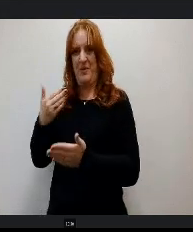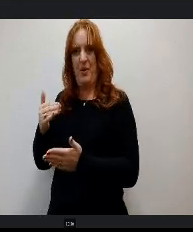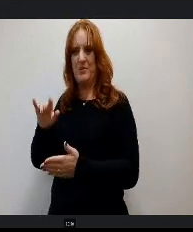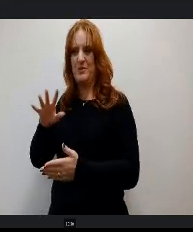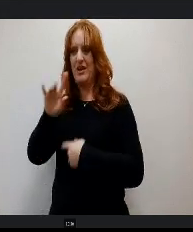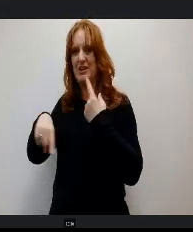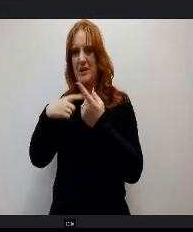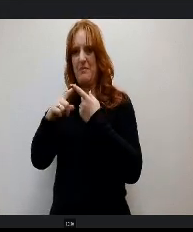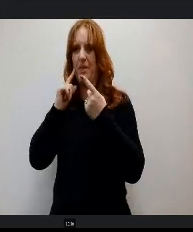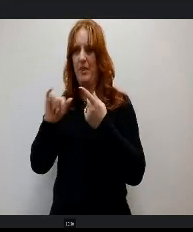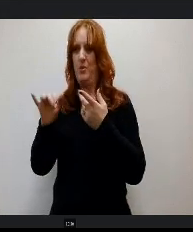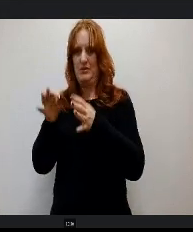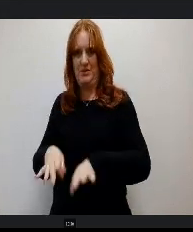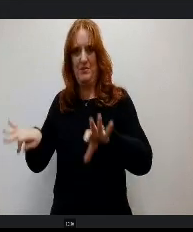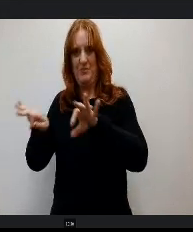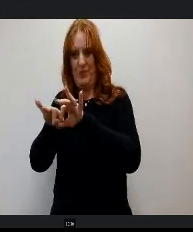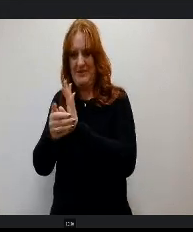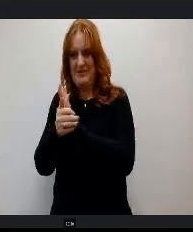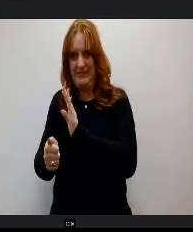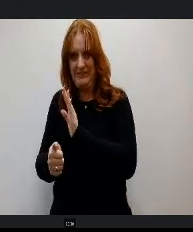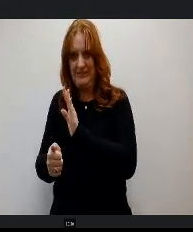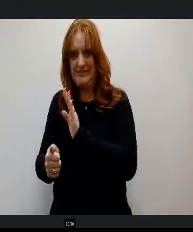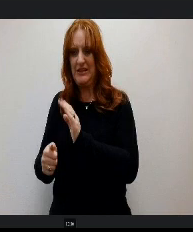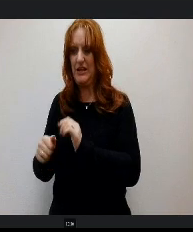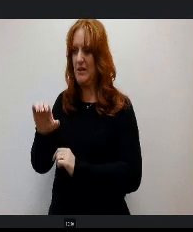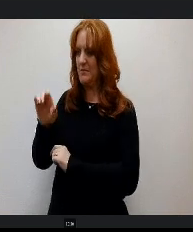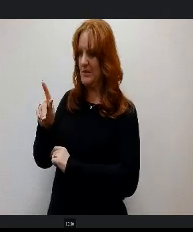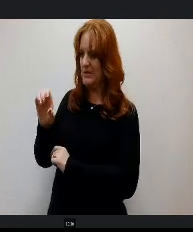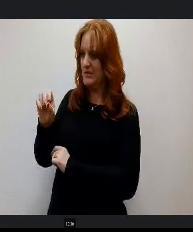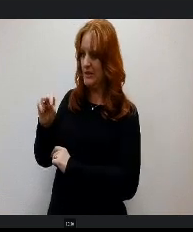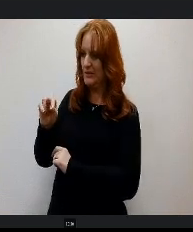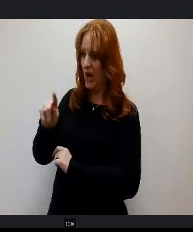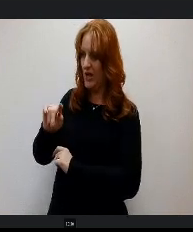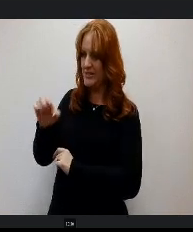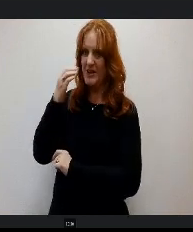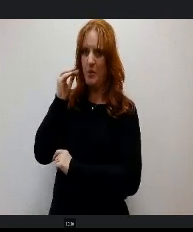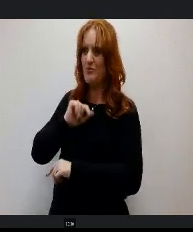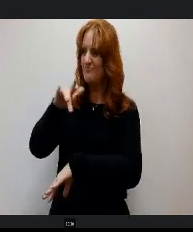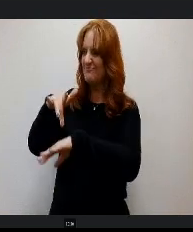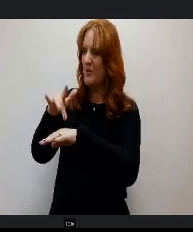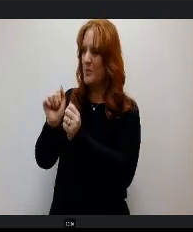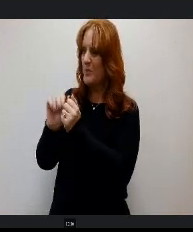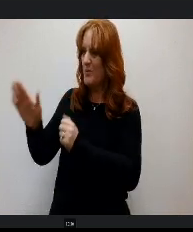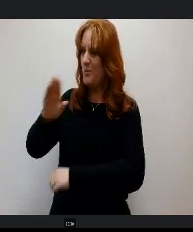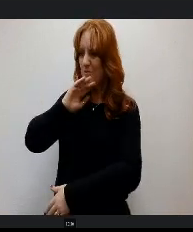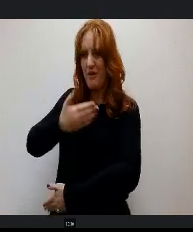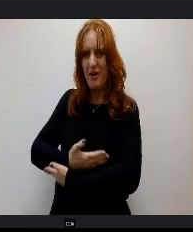Miss Kahn's I know you have been by our center. I came by with your daughter. This is